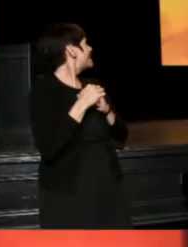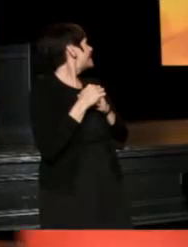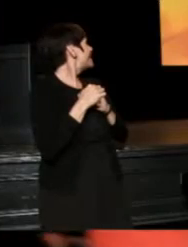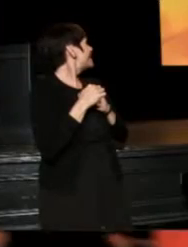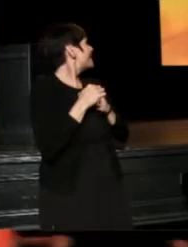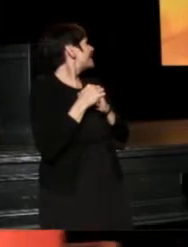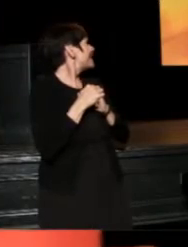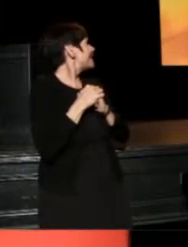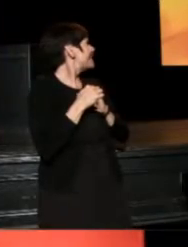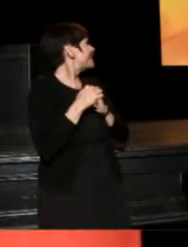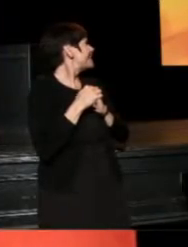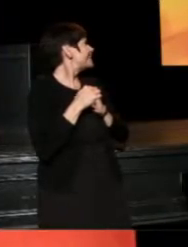Is this OK?